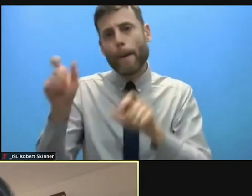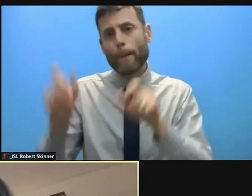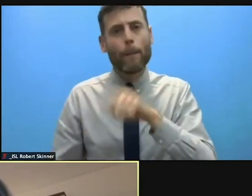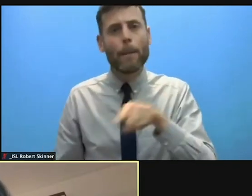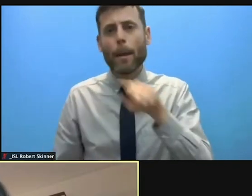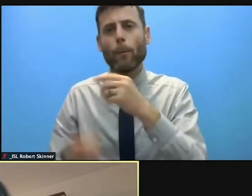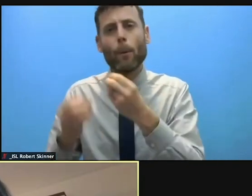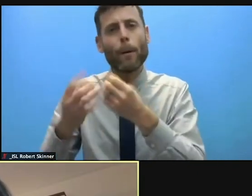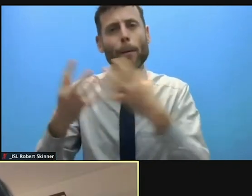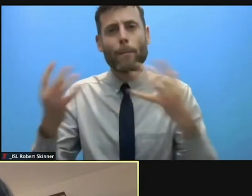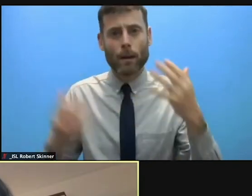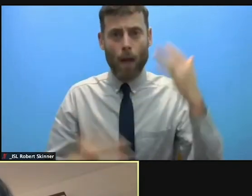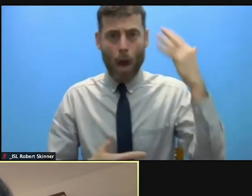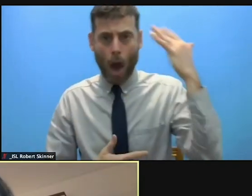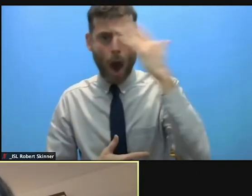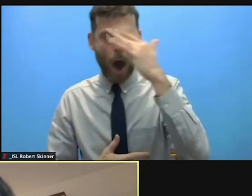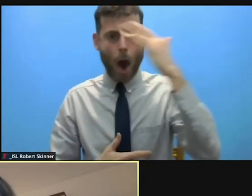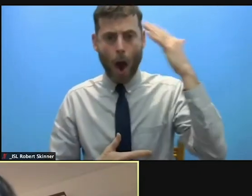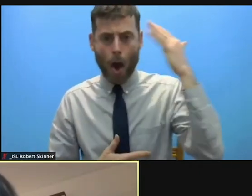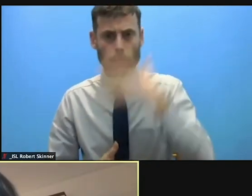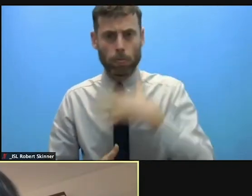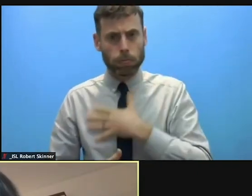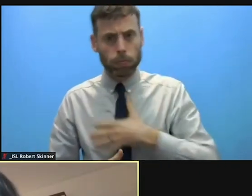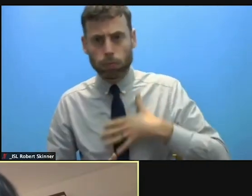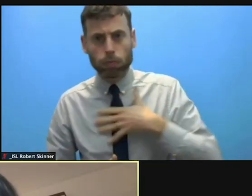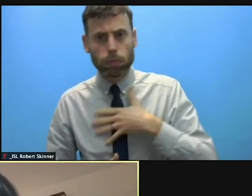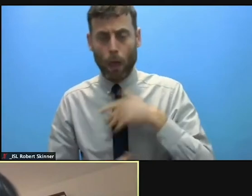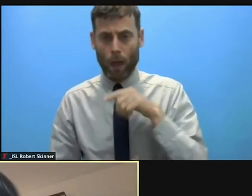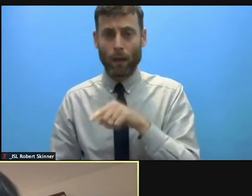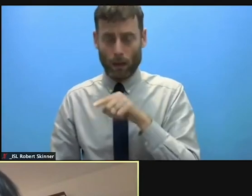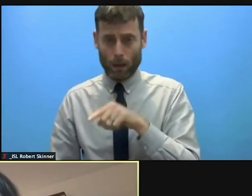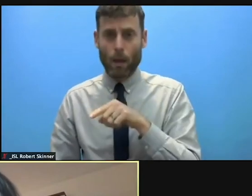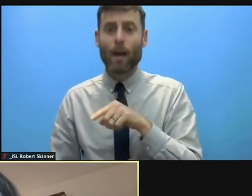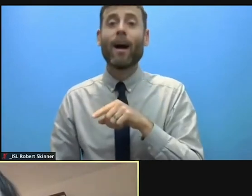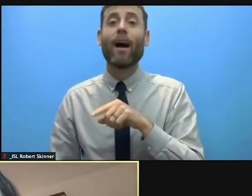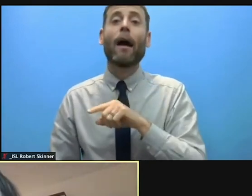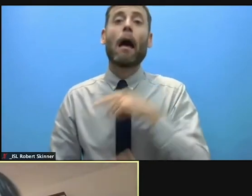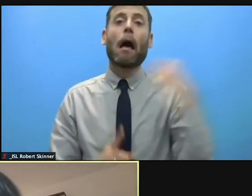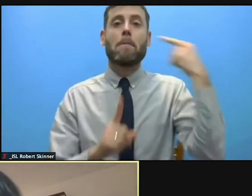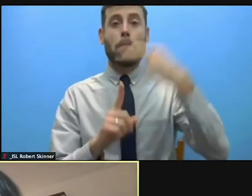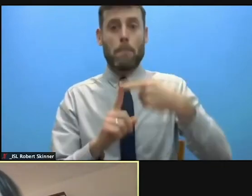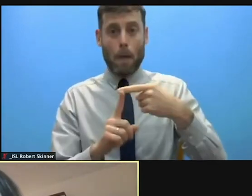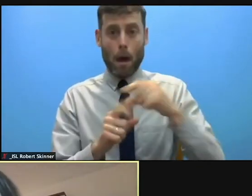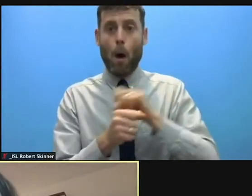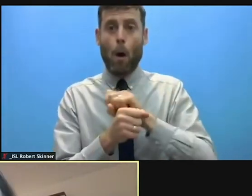part of mental health, which really should also be taken care of. They're very, very vulnerable